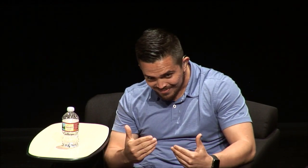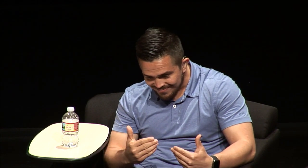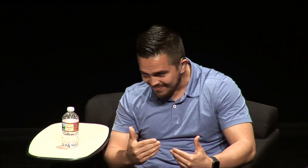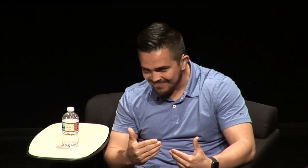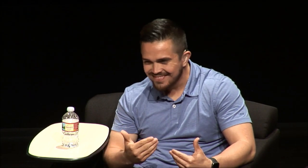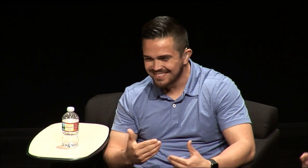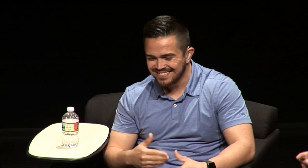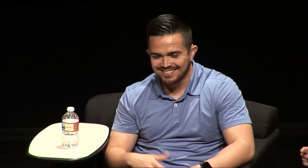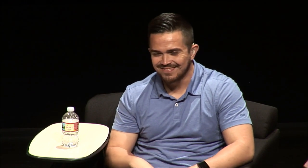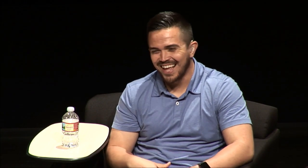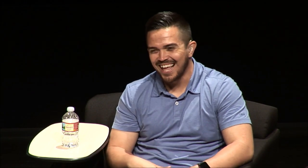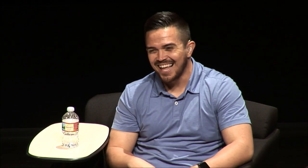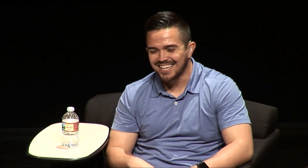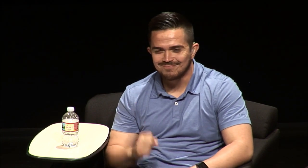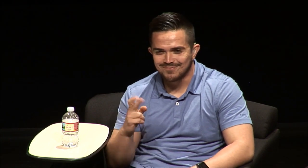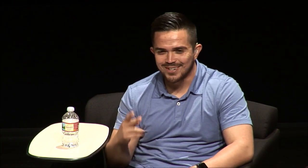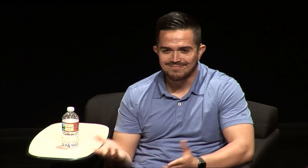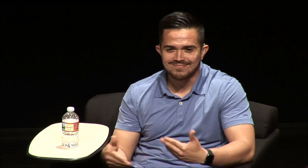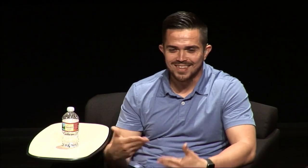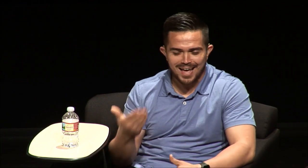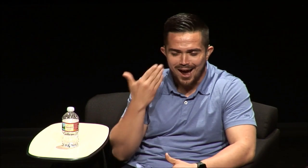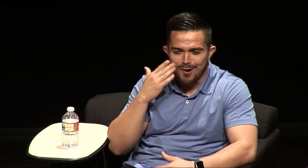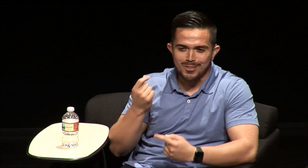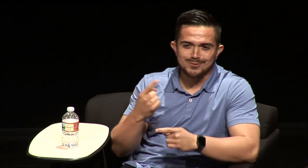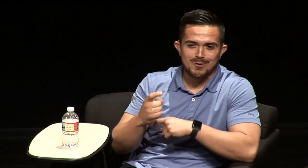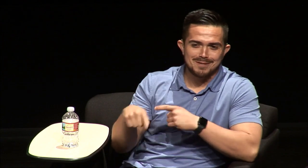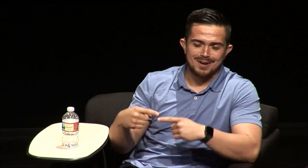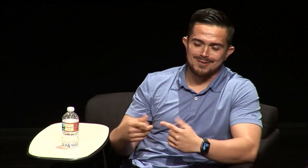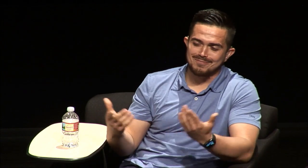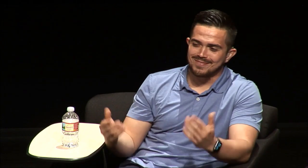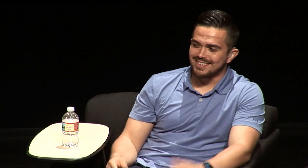time with the interpreter right but I would still laugh you know I don't even